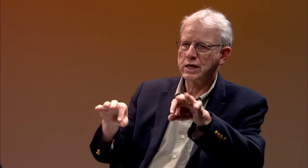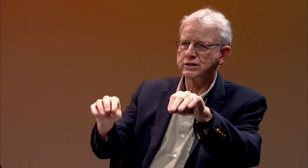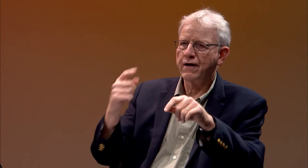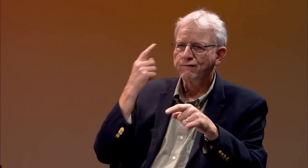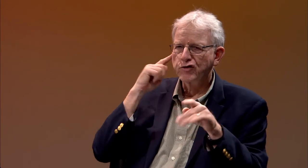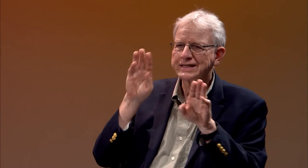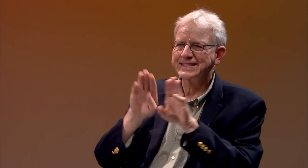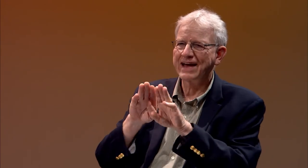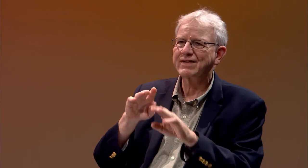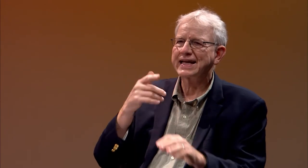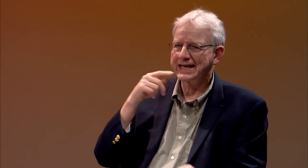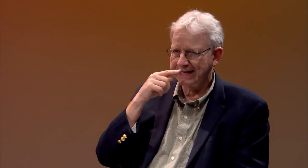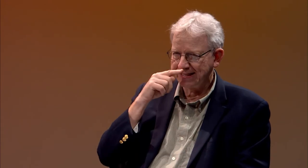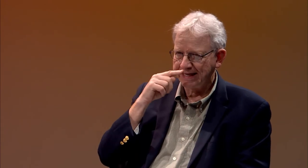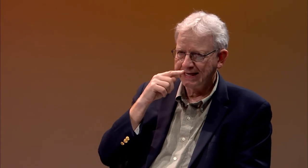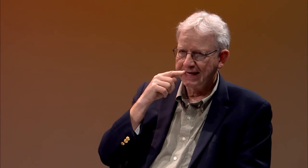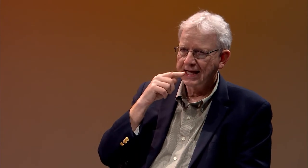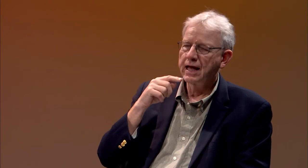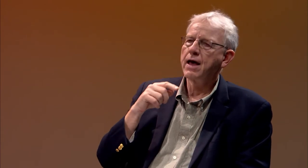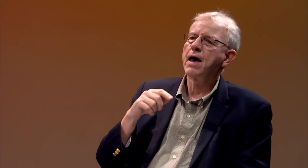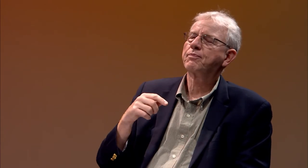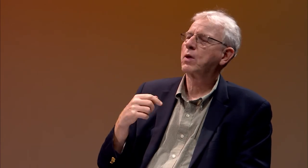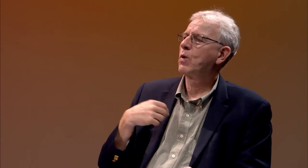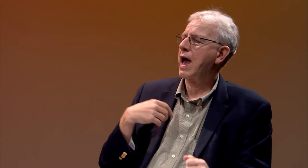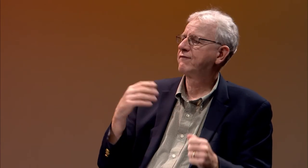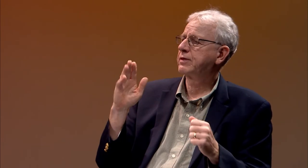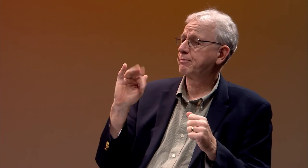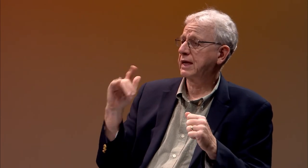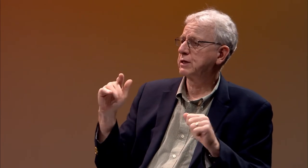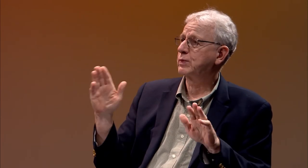Language Equality And Acquisition for Deaf Kids.